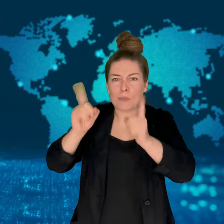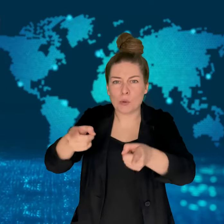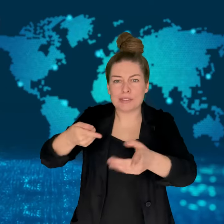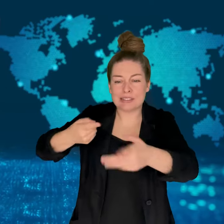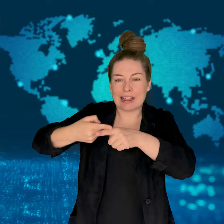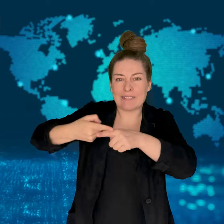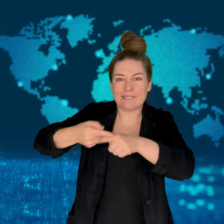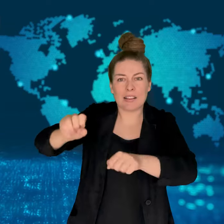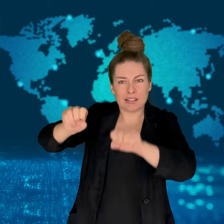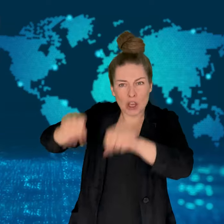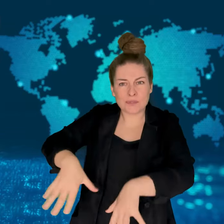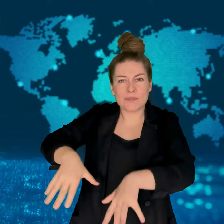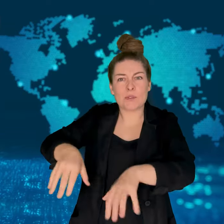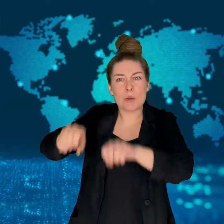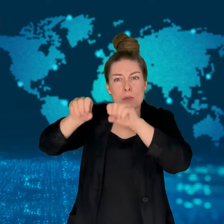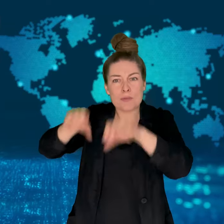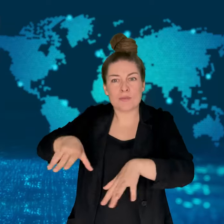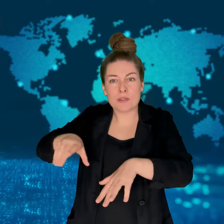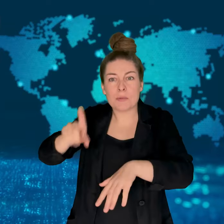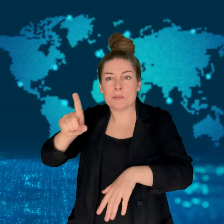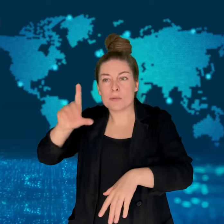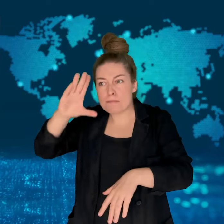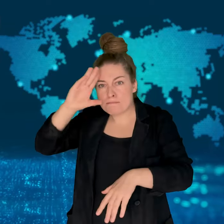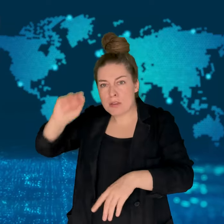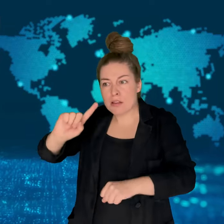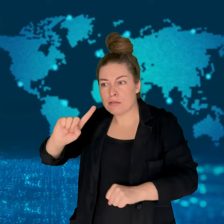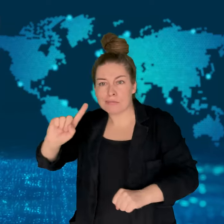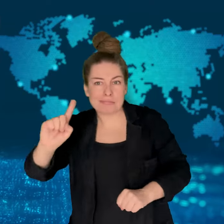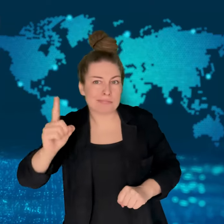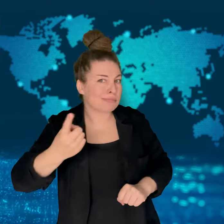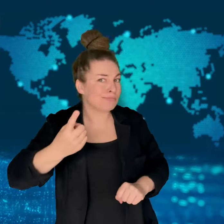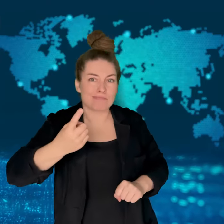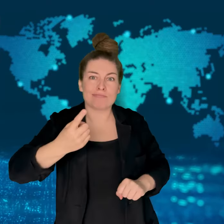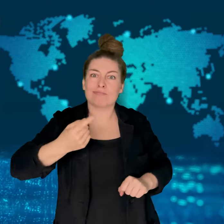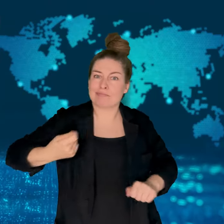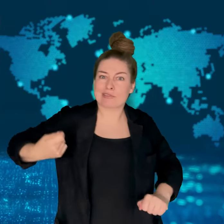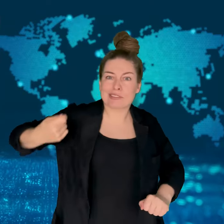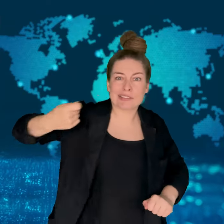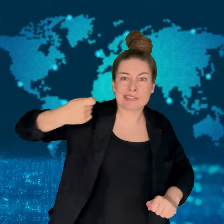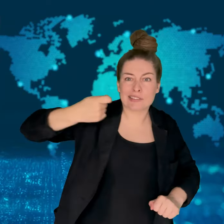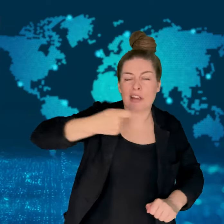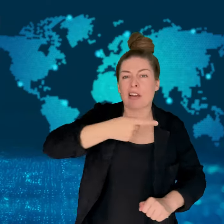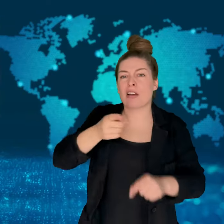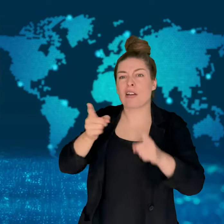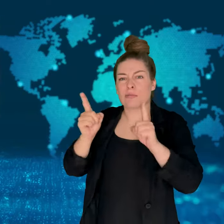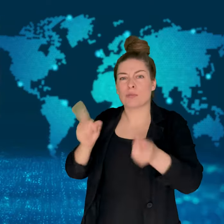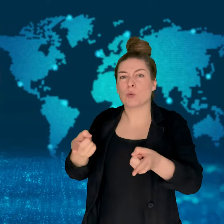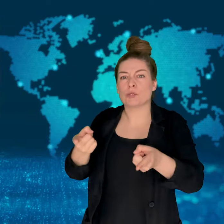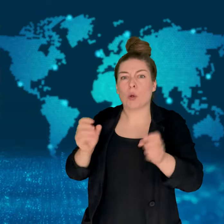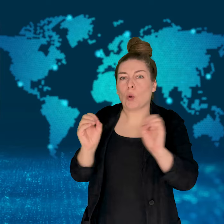She had walked up behind him, telling him to put down the knife,